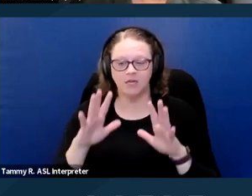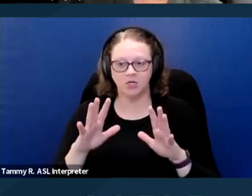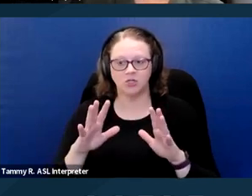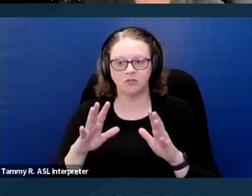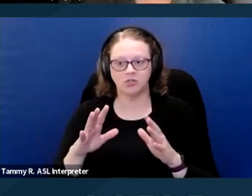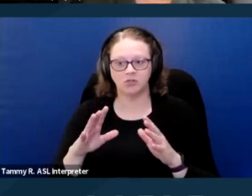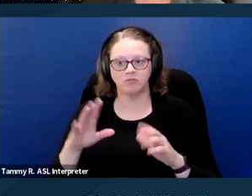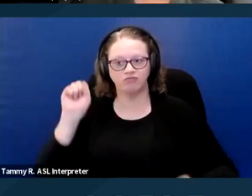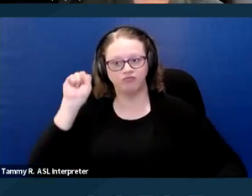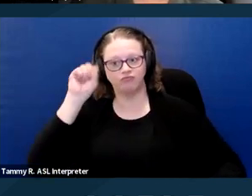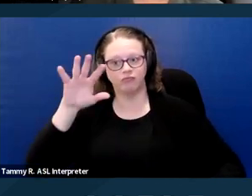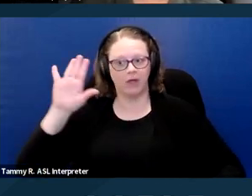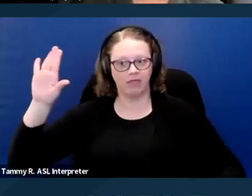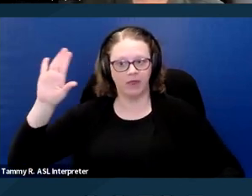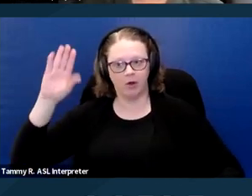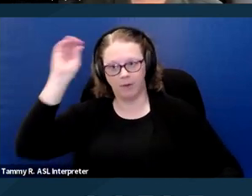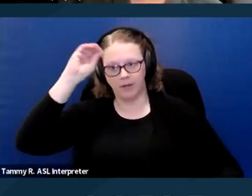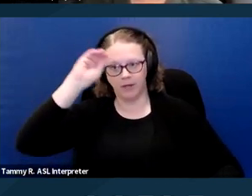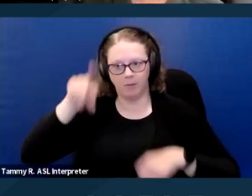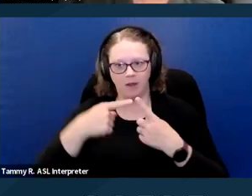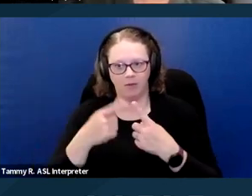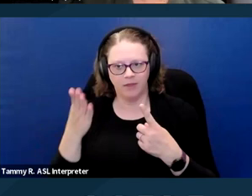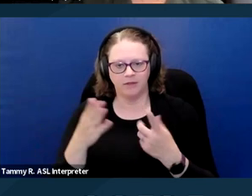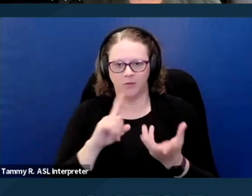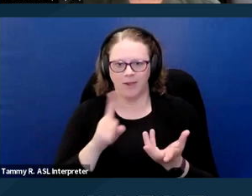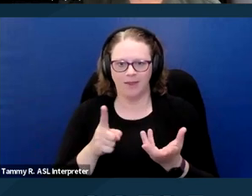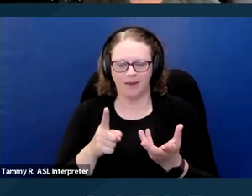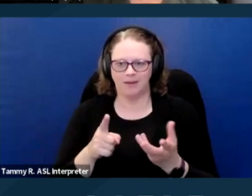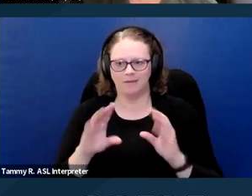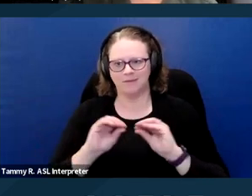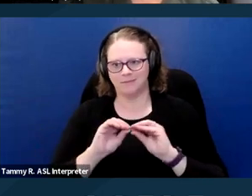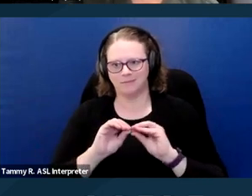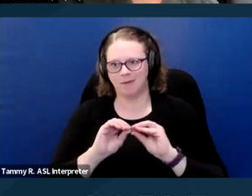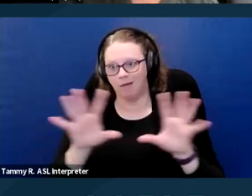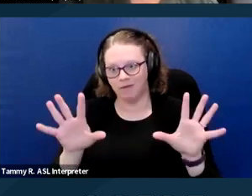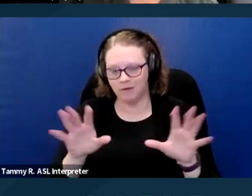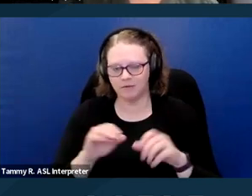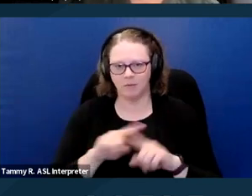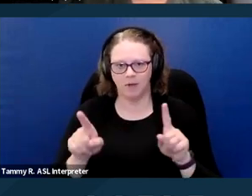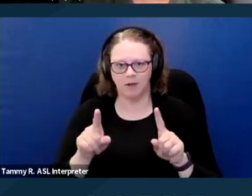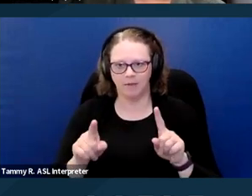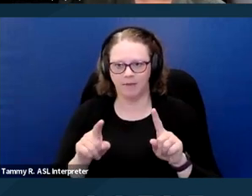I don't know that it's so much of a position, it's really kind of stating the obvious but they put it in their materials